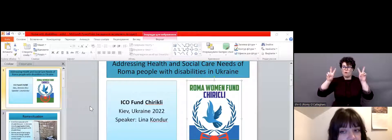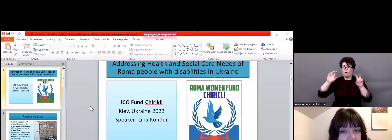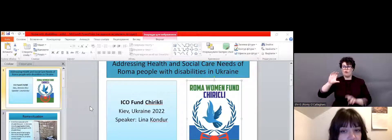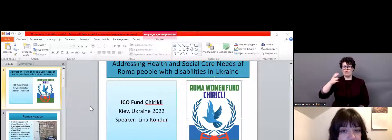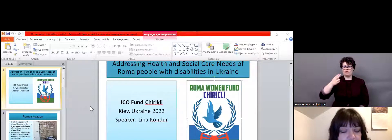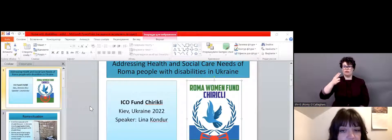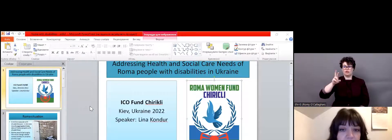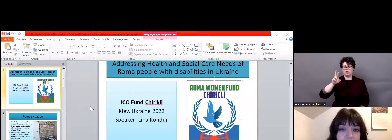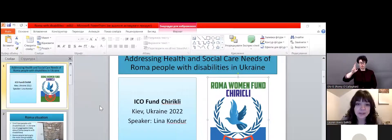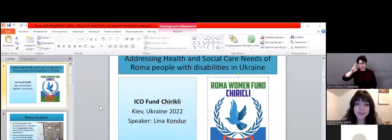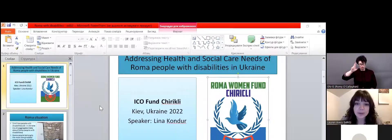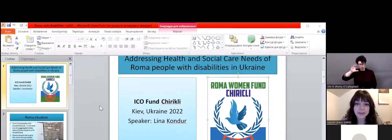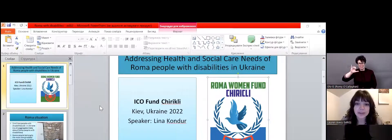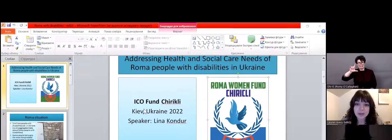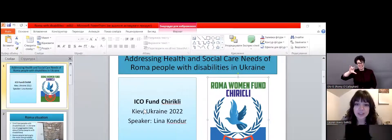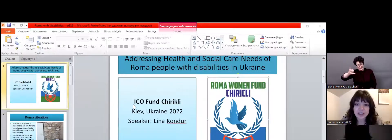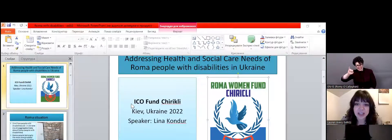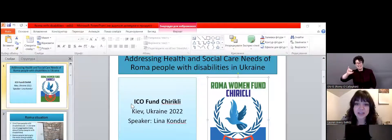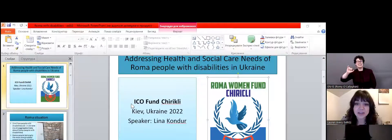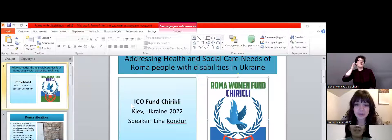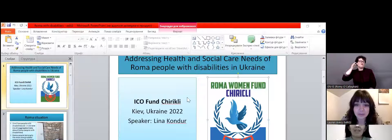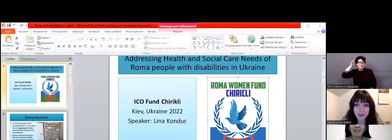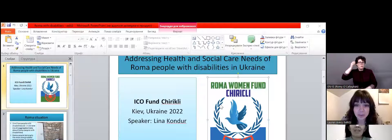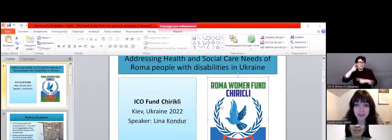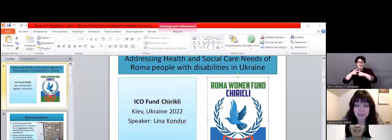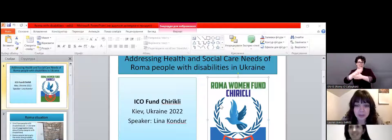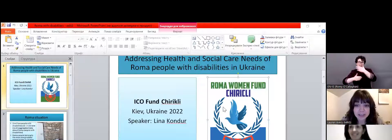of Roma with disabilities in Ukraine and with the support of MRG